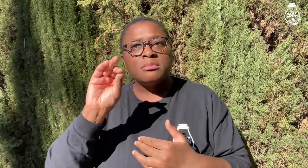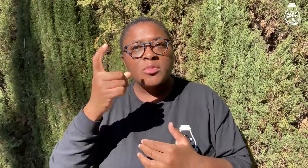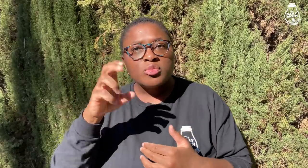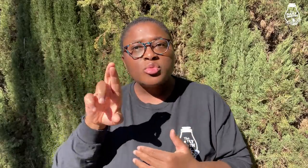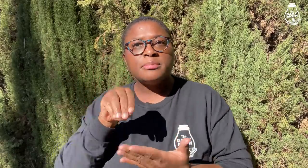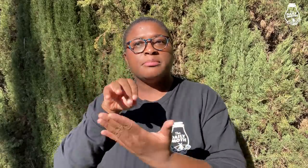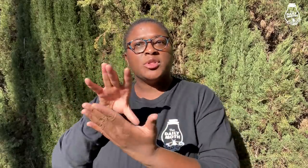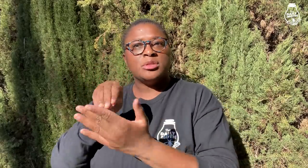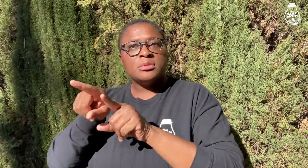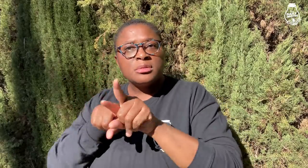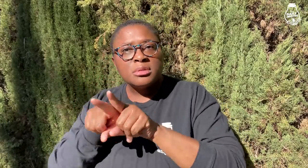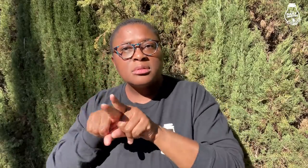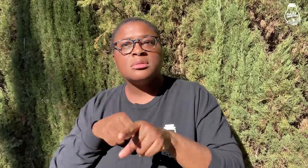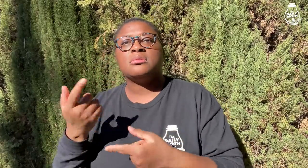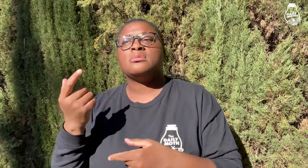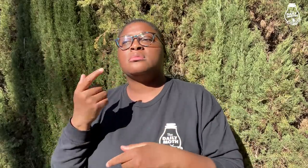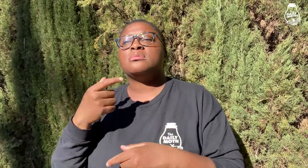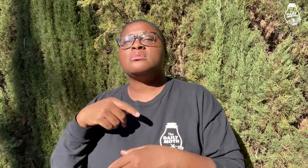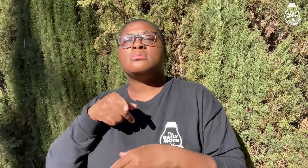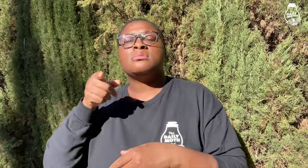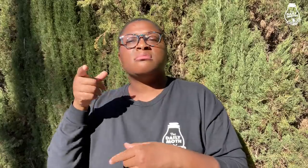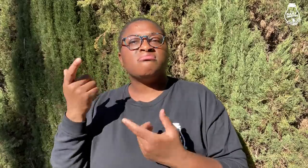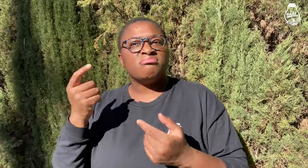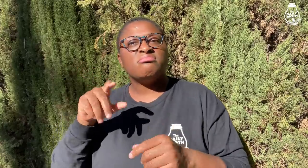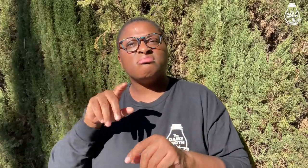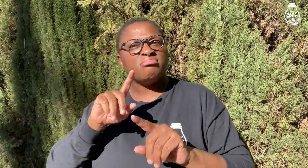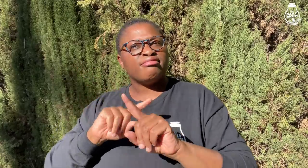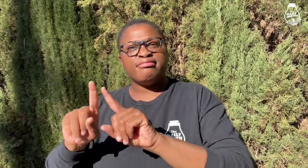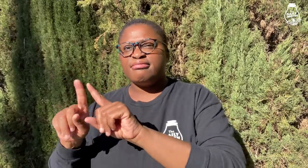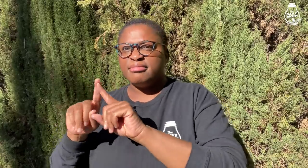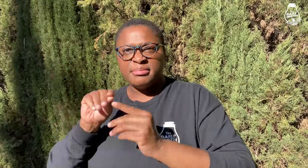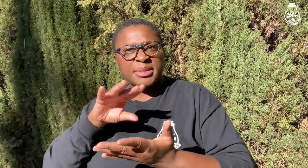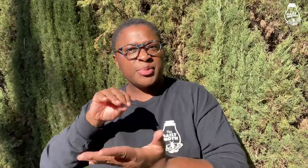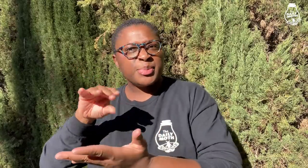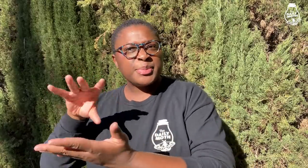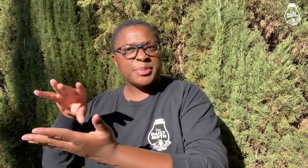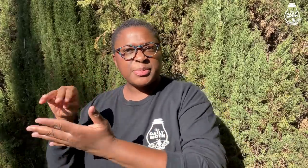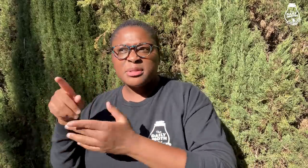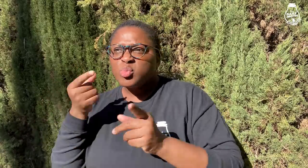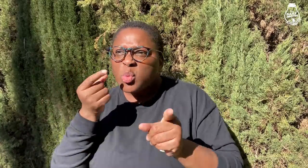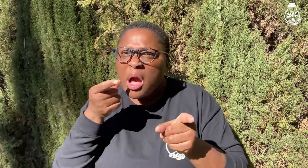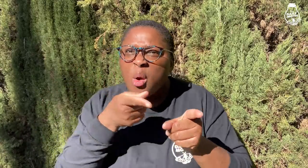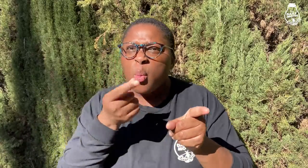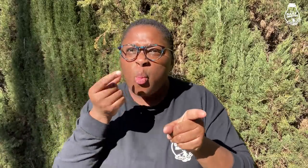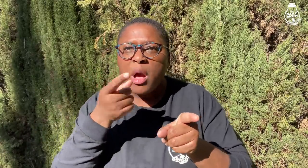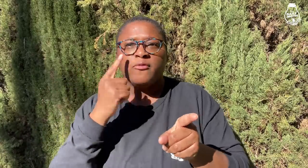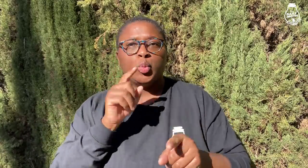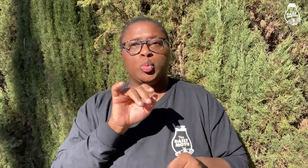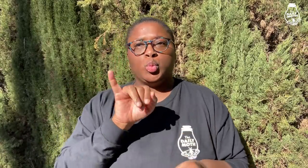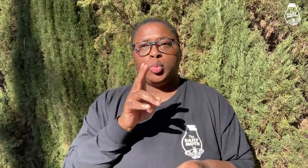of Grant’s boxers and socks, and different things